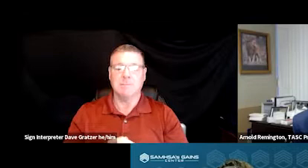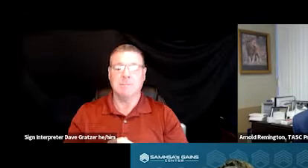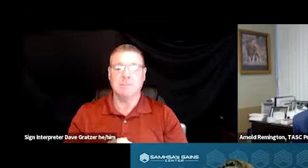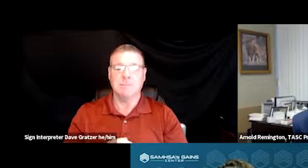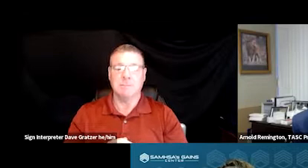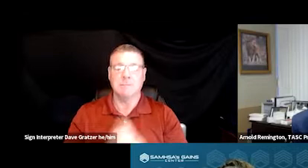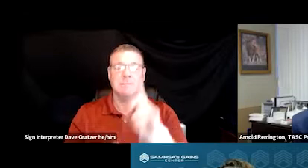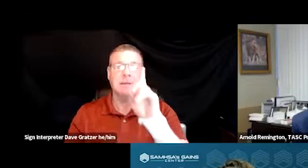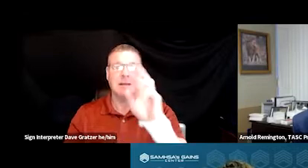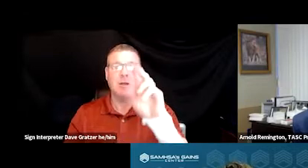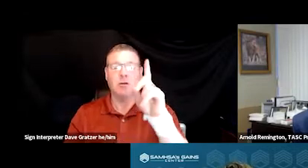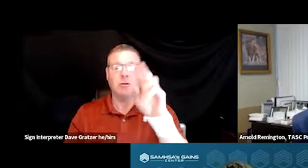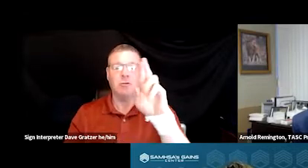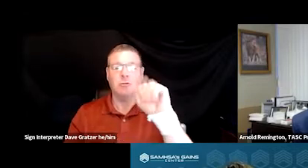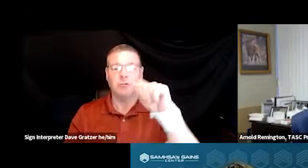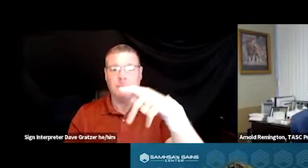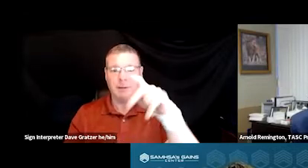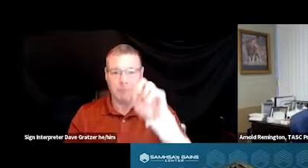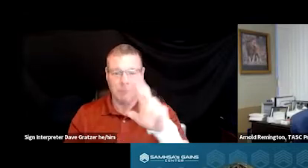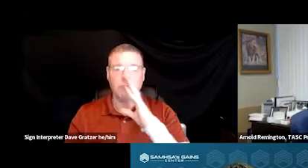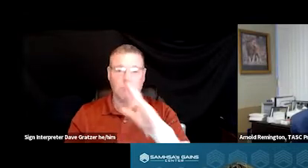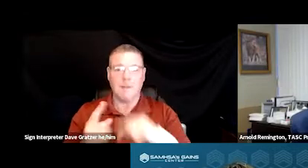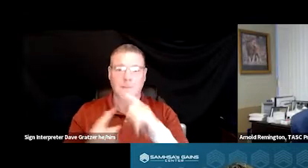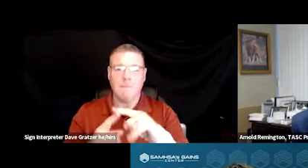Dr. Draper talked about de institutionalization,